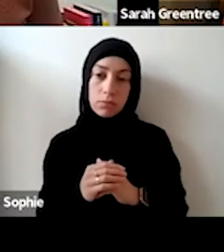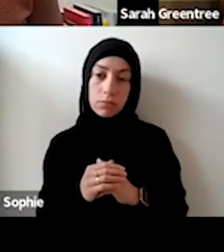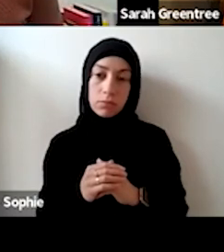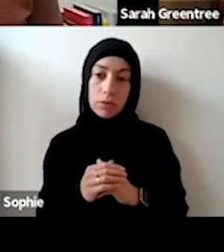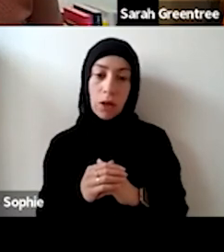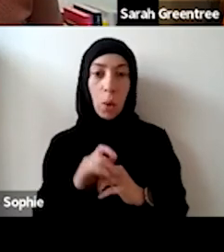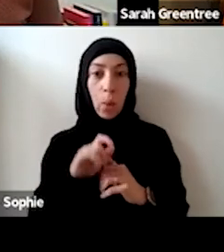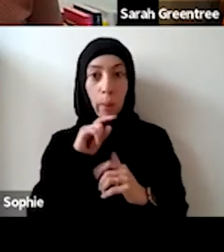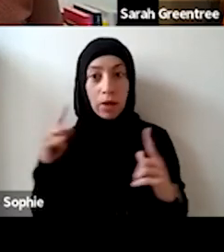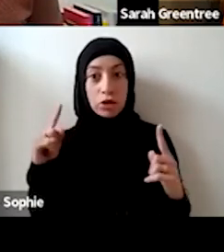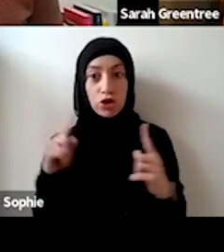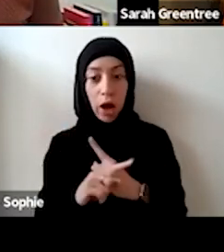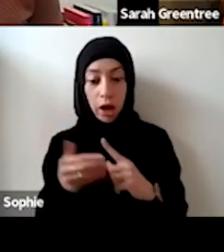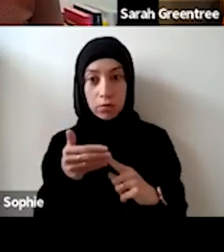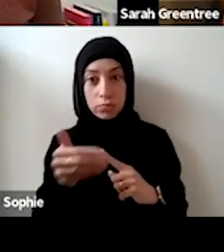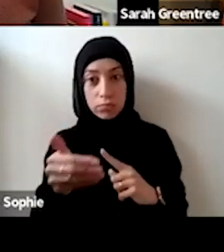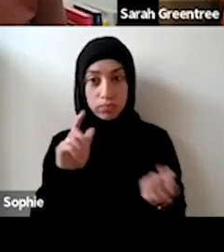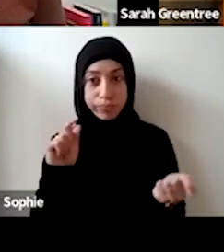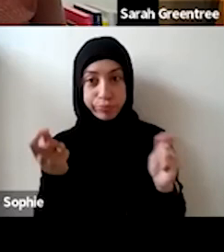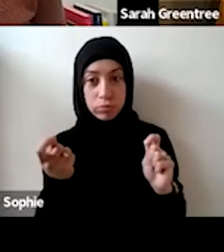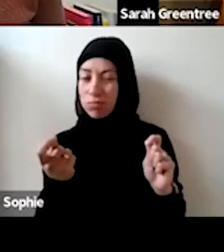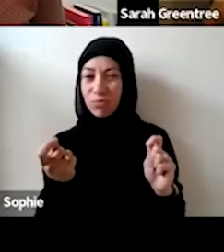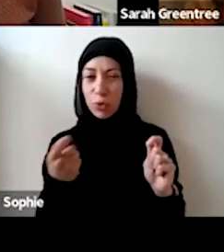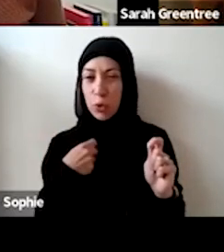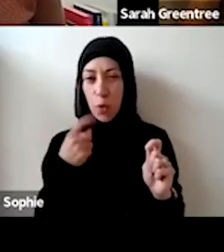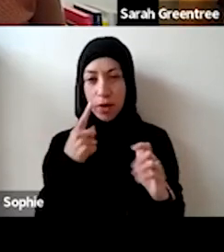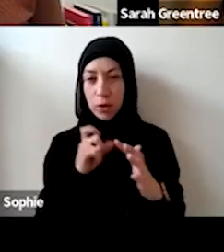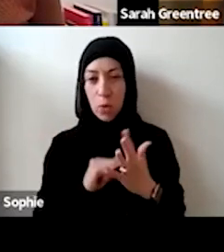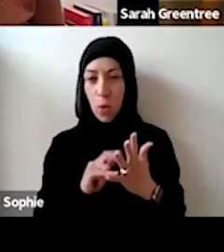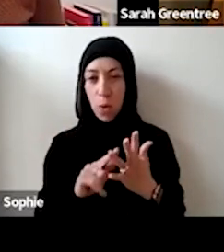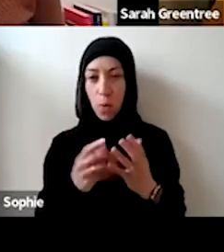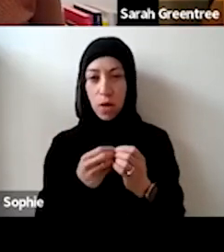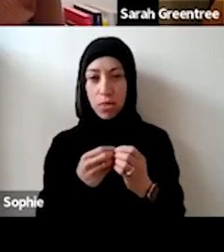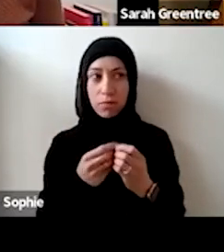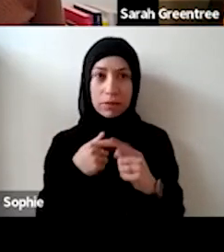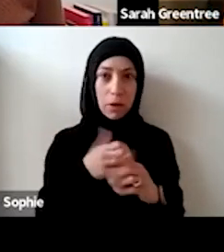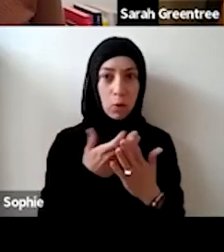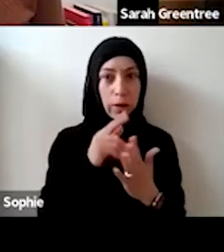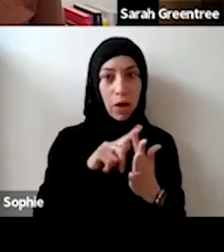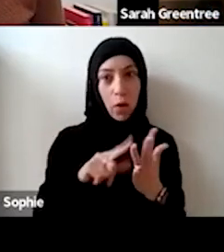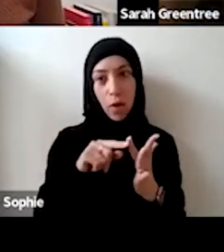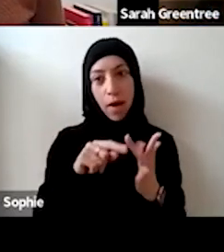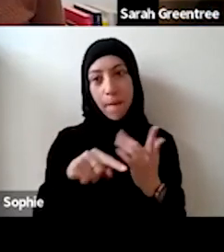a significant shift in emphasis of those between the expressions of interest Of those between the expression of interest and the and the full application. and the full application.